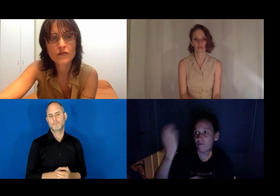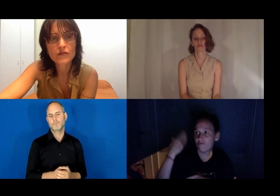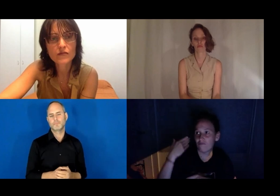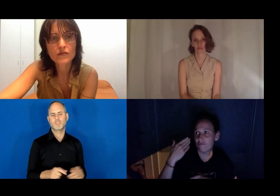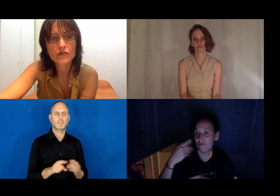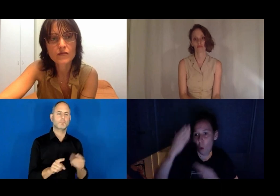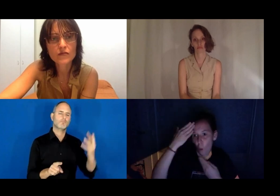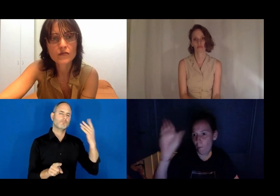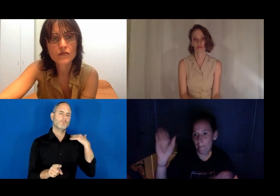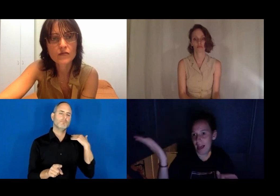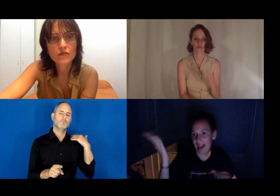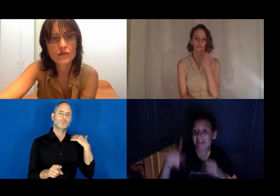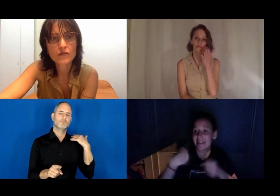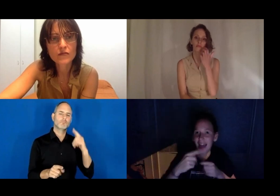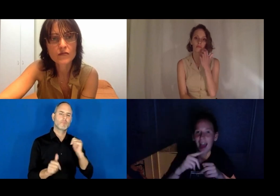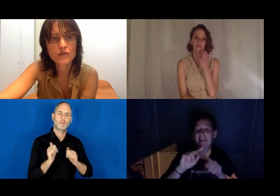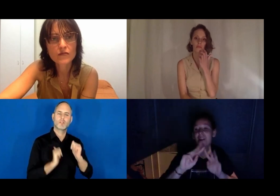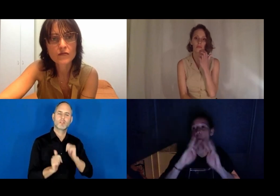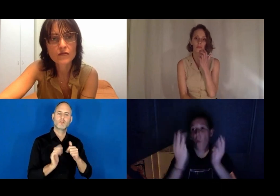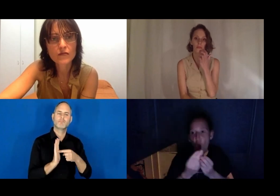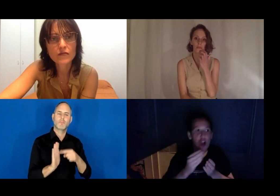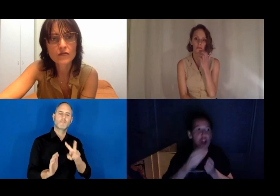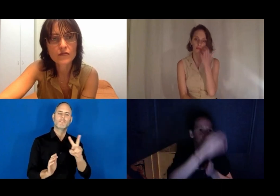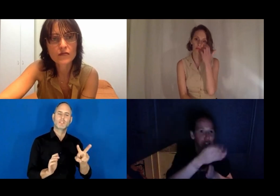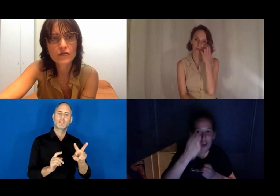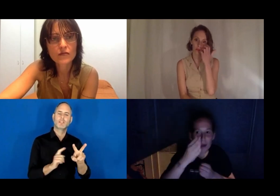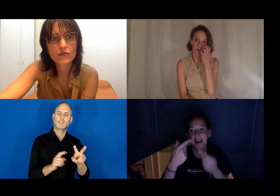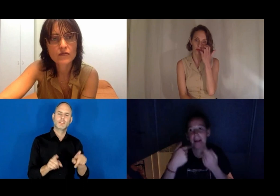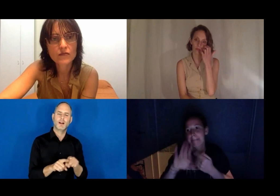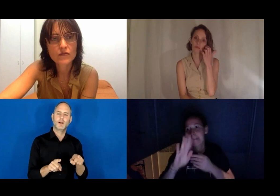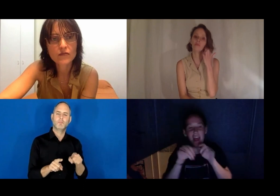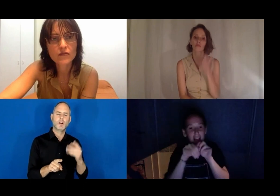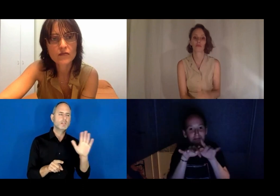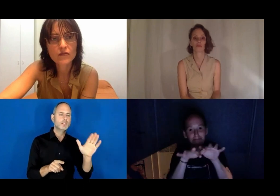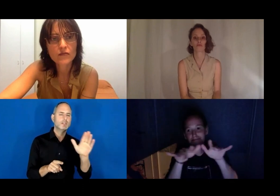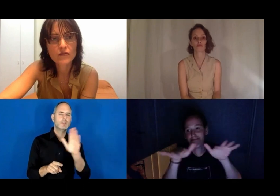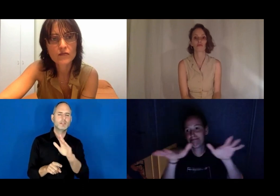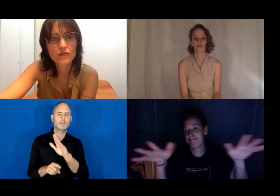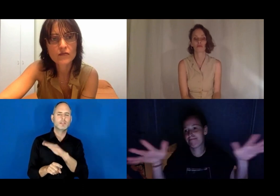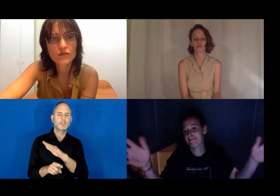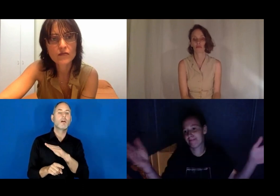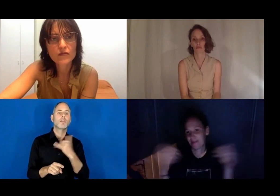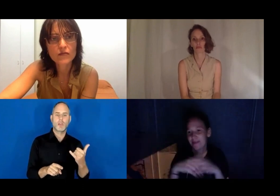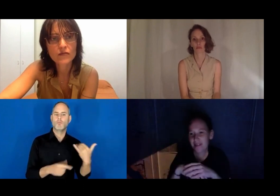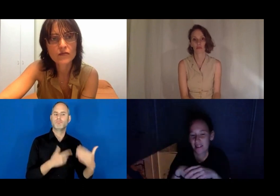What you talked about, visual vernacular, this has all been new to me. And I guess it's still new to a lot of people.